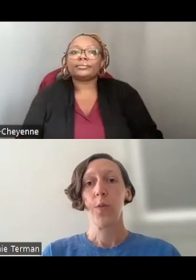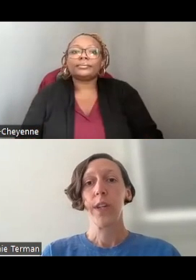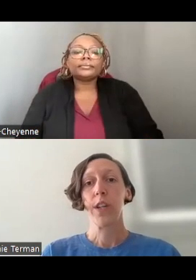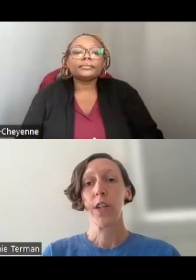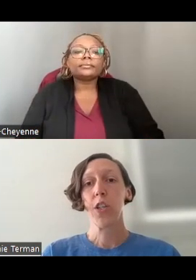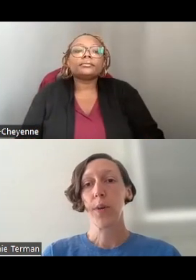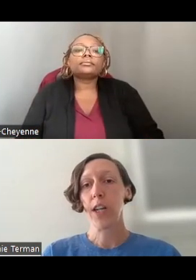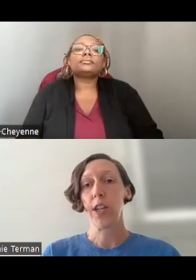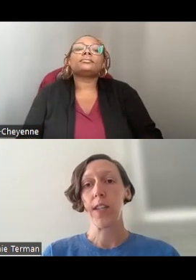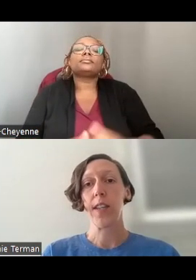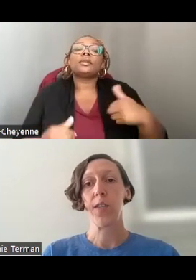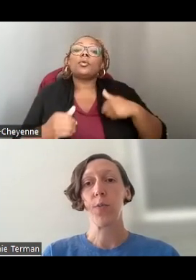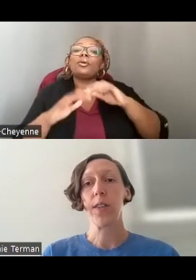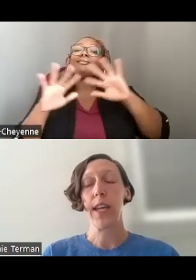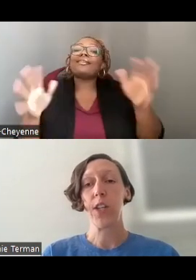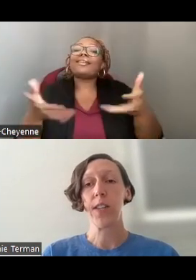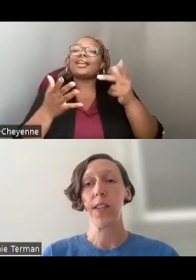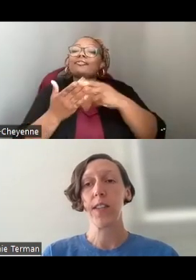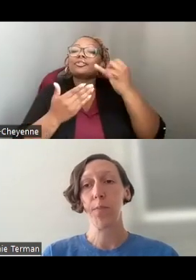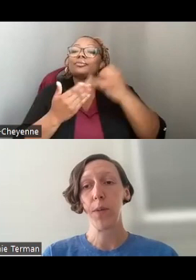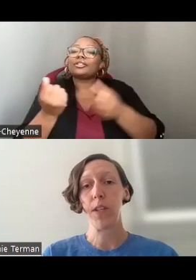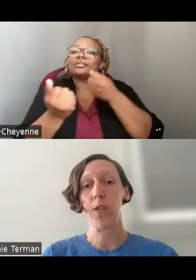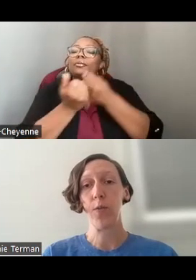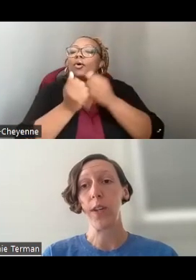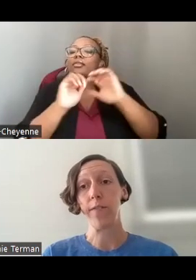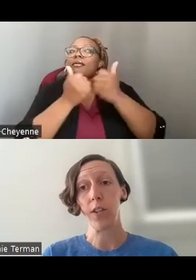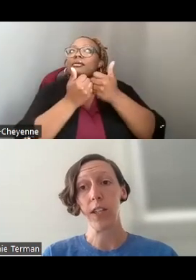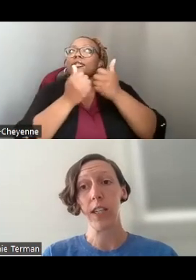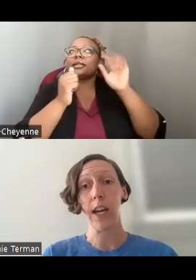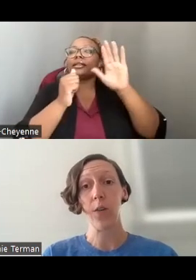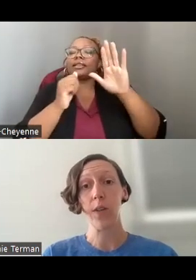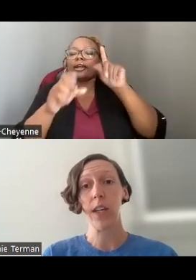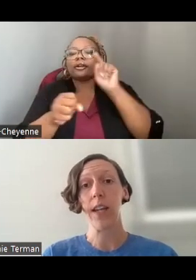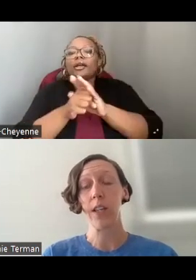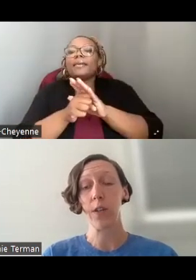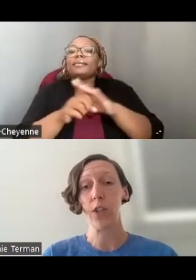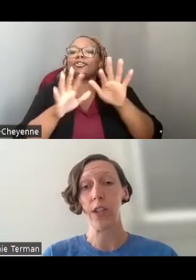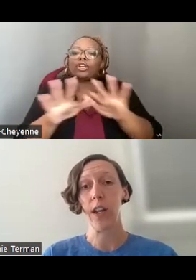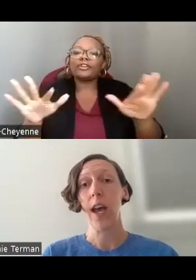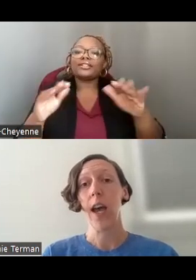WE ENCOURAGE PROJECTS THAT SUPPORT THE AGENCY'S COMMITMENT TO DIVERSITY, EQUITY, AND INCLUSION,